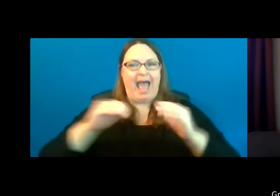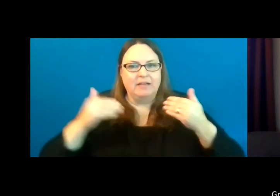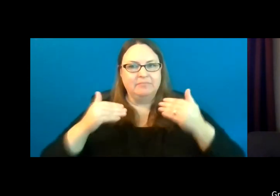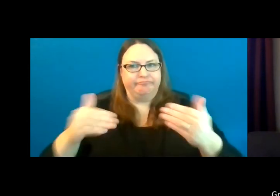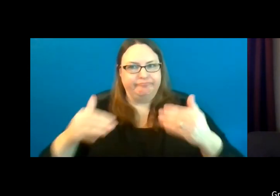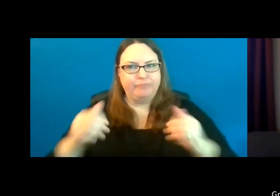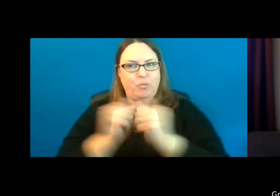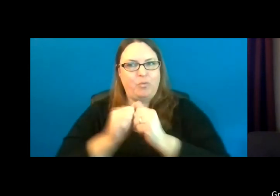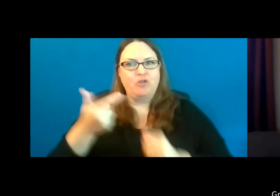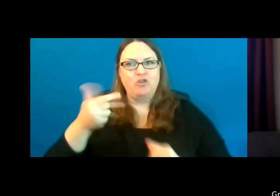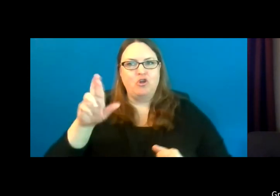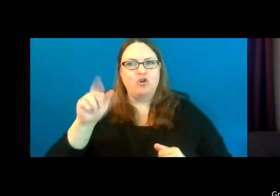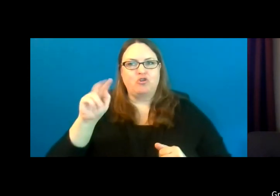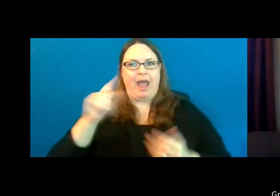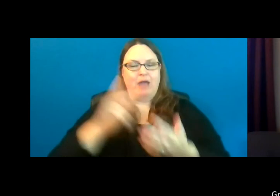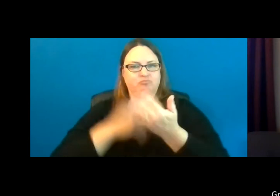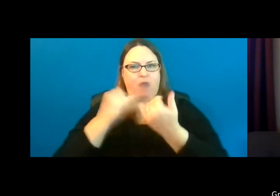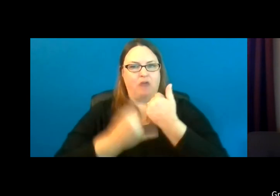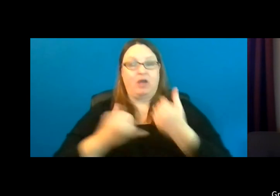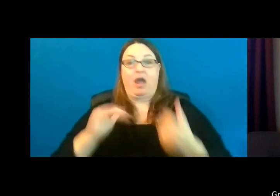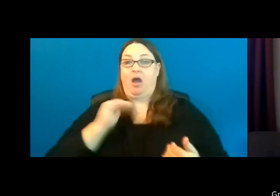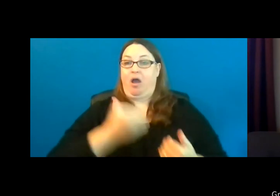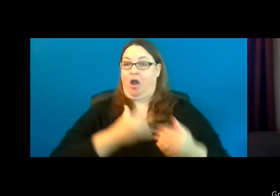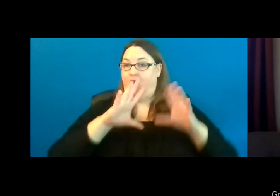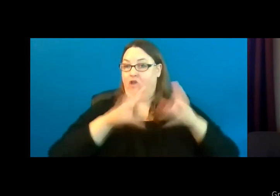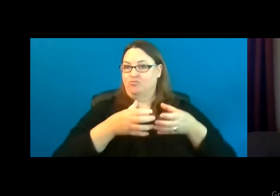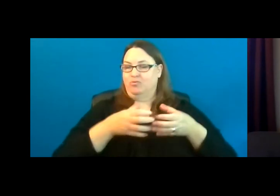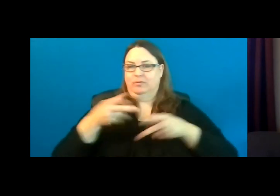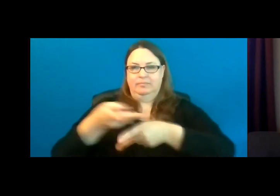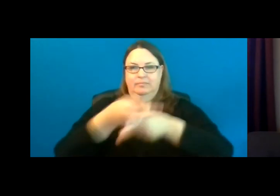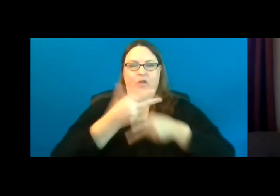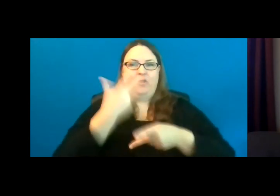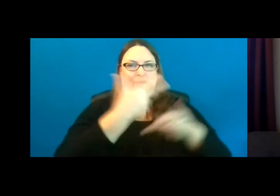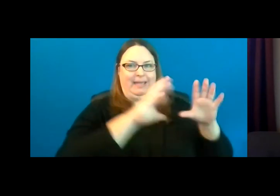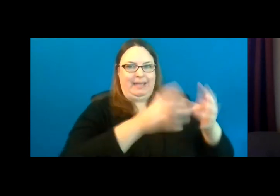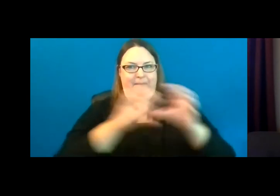The DNR Recreation Grants unit oversees three pots of funding, the federal Land and Water